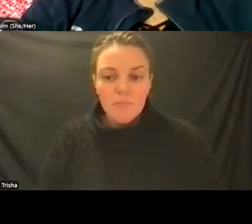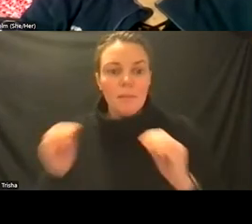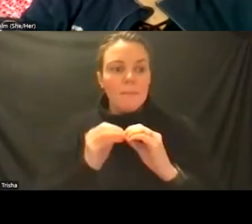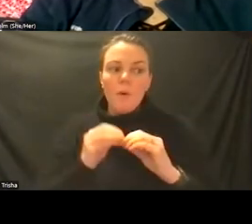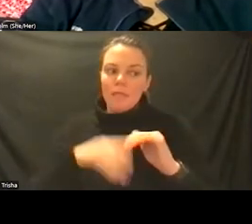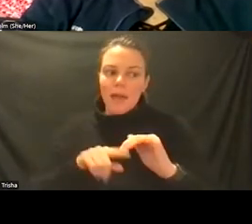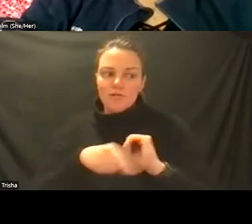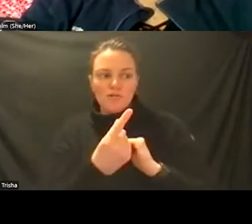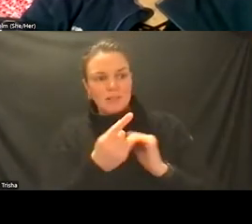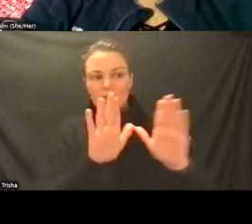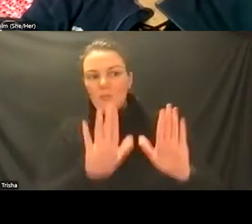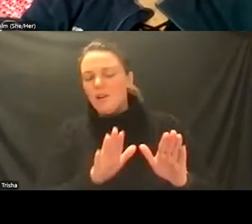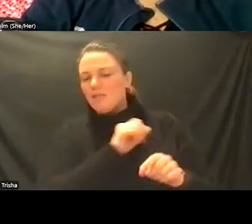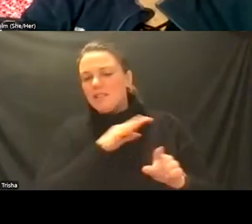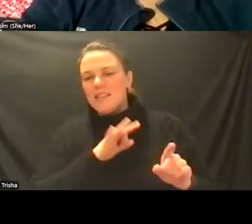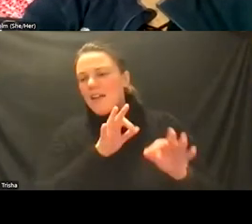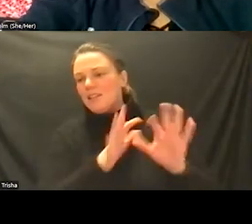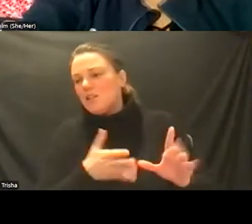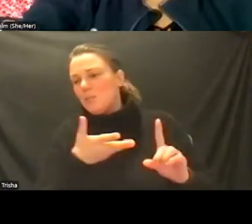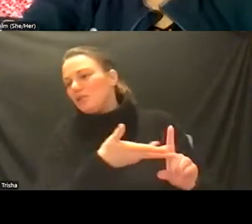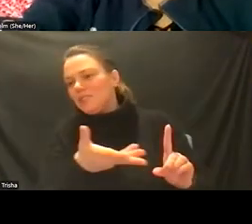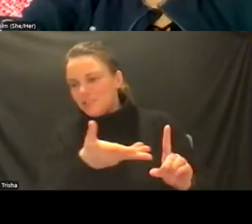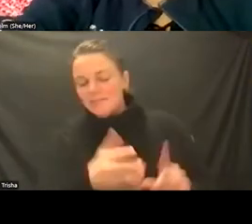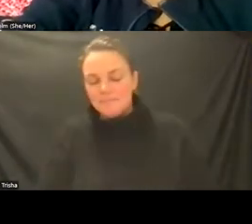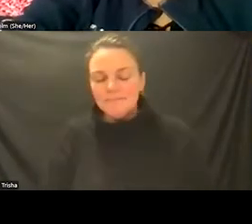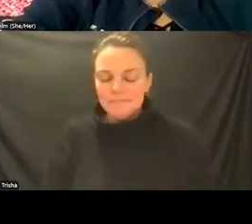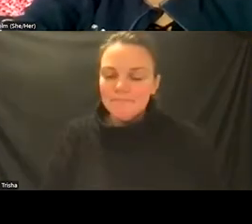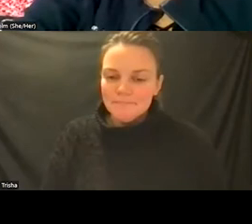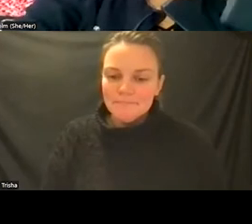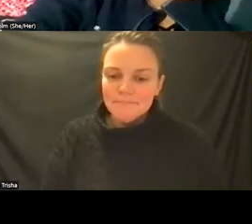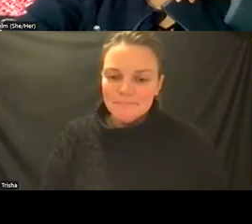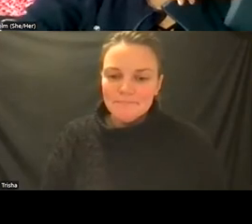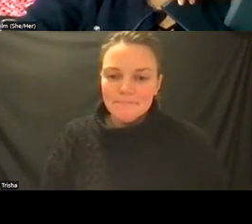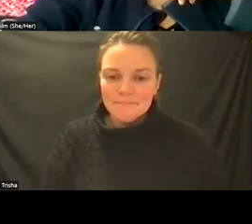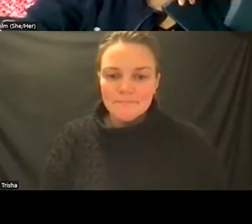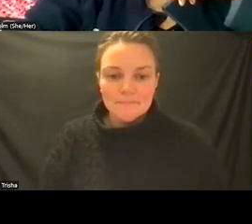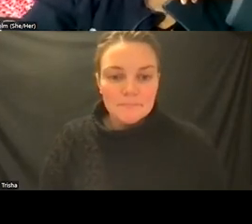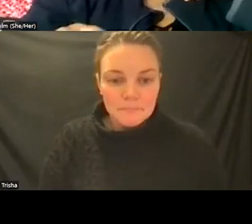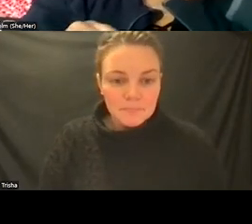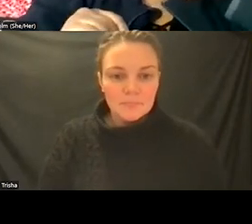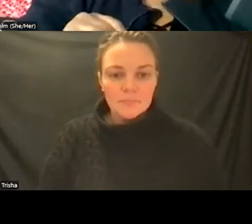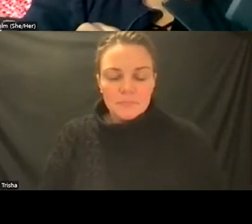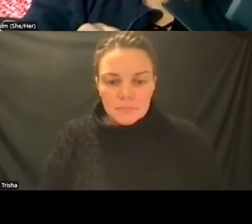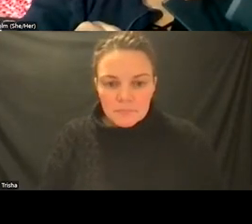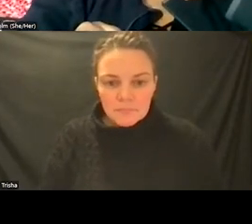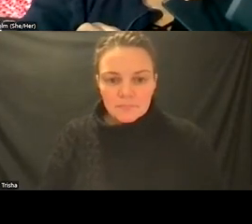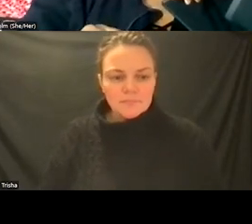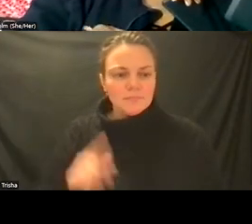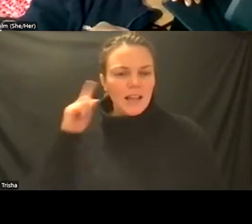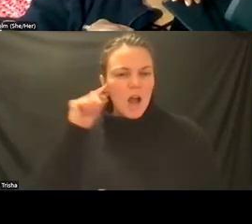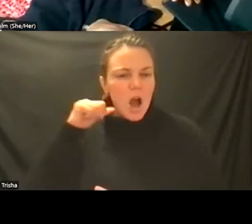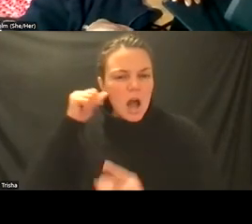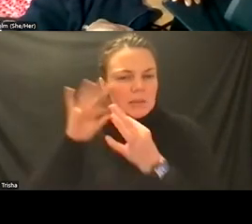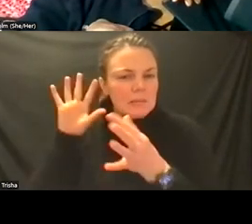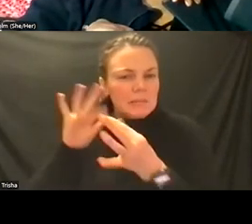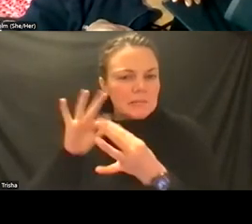of interpreters are given the latitude to do here can you keep getting some feedback